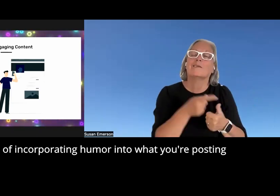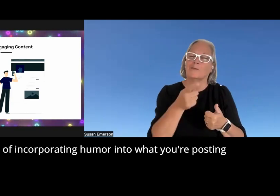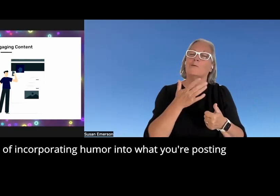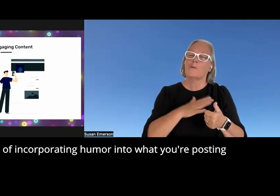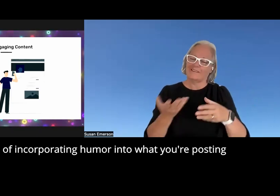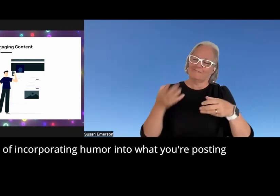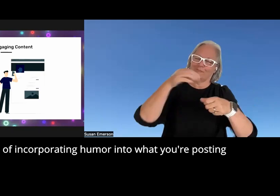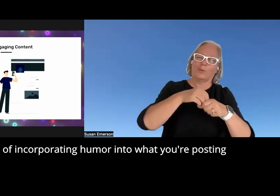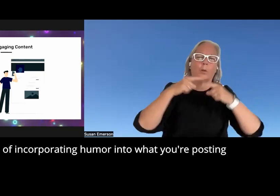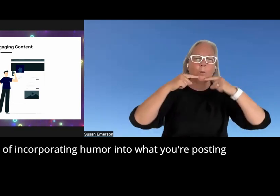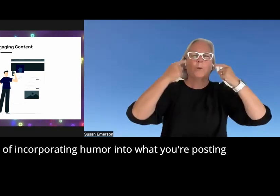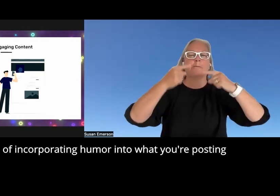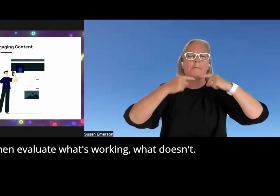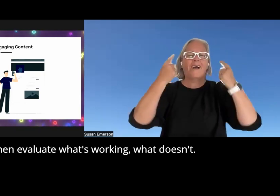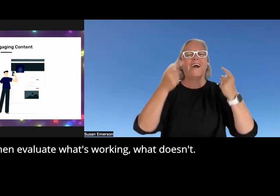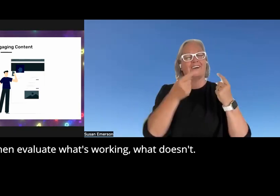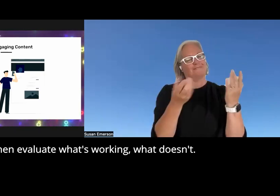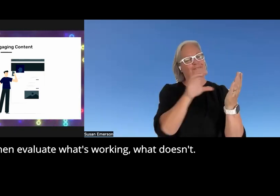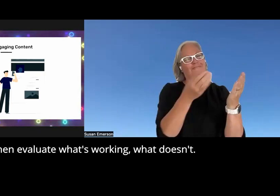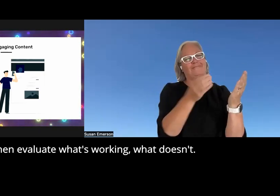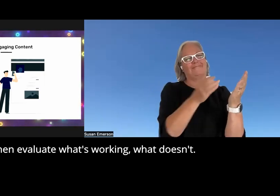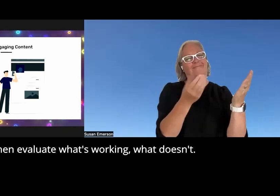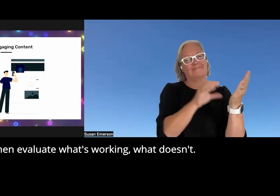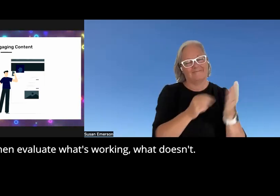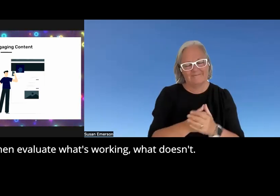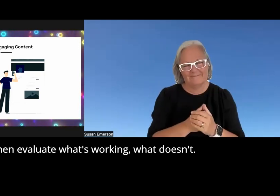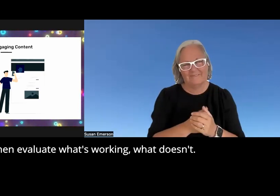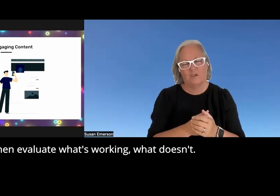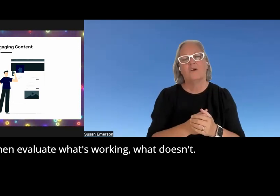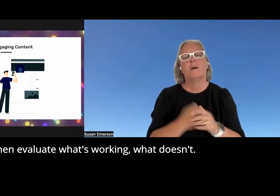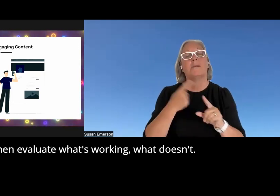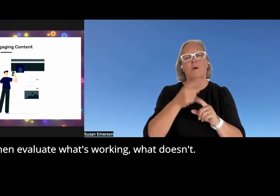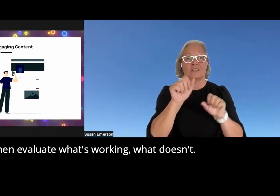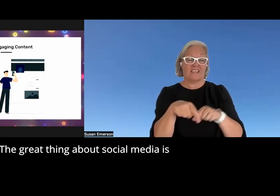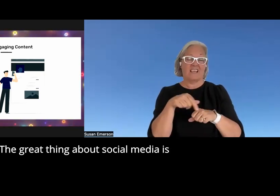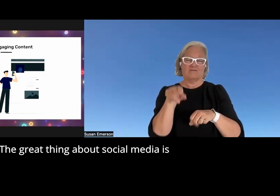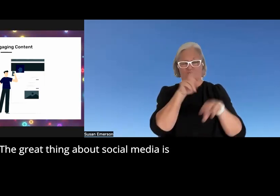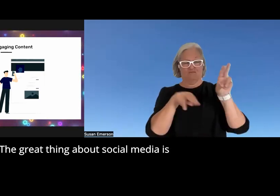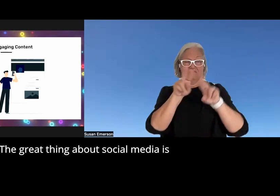into what you're posting and then evaluate what's working what doesn't the great thing about social